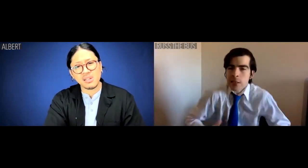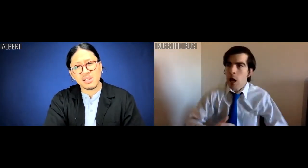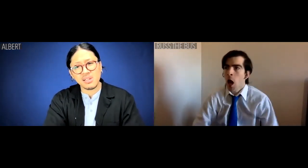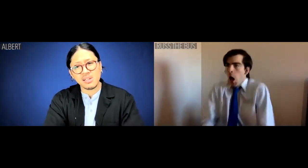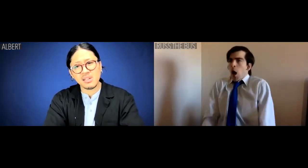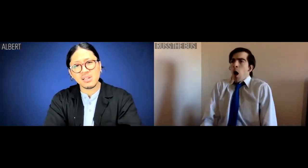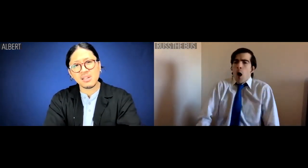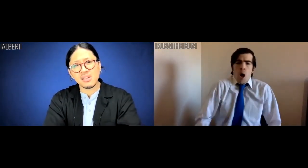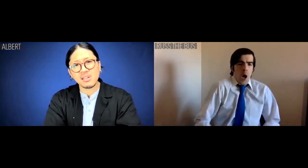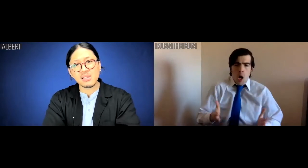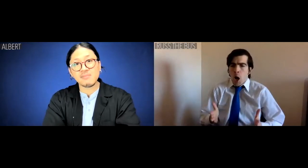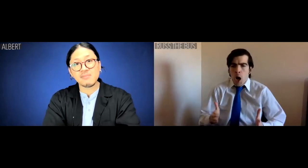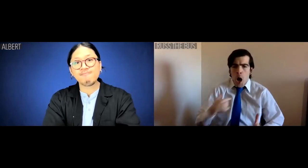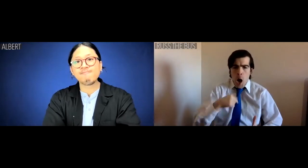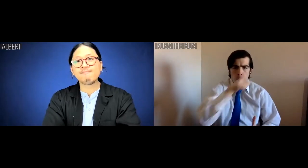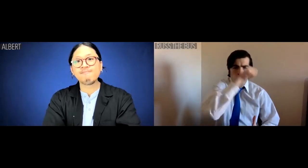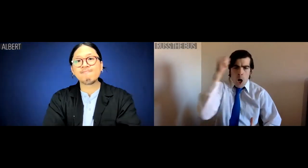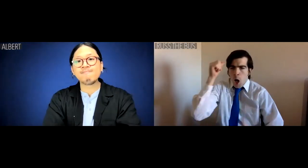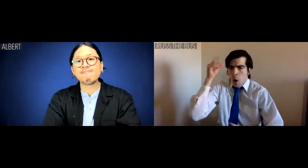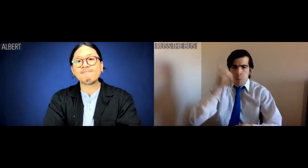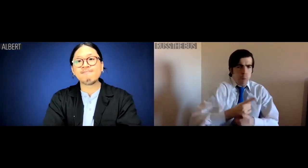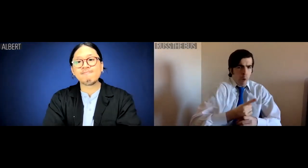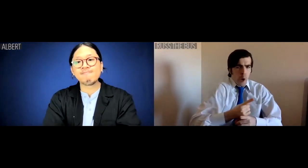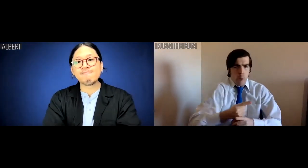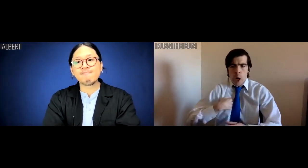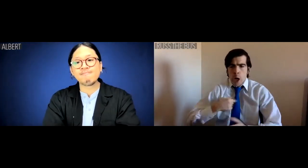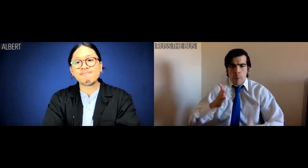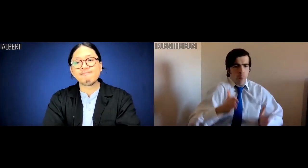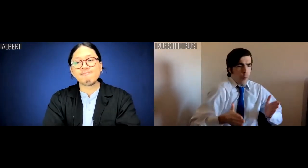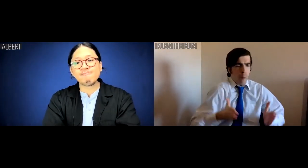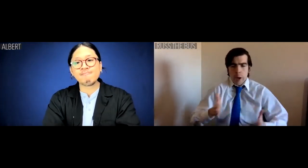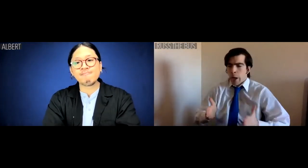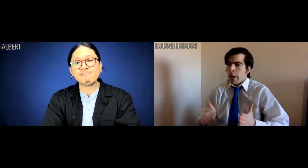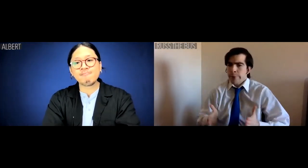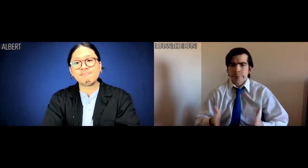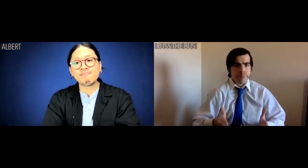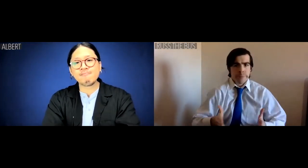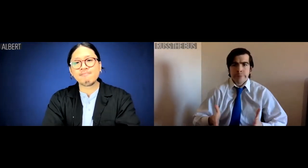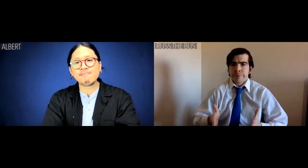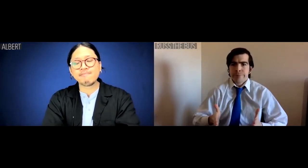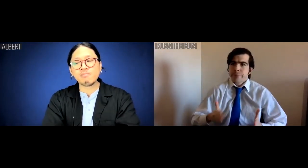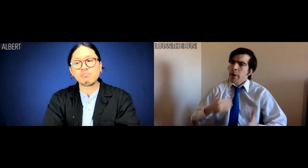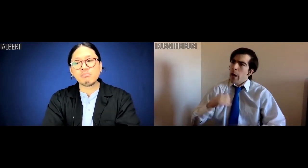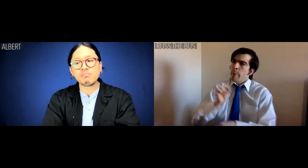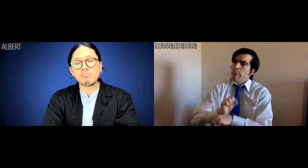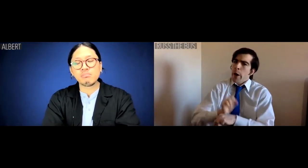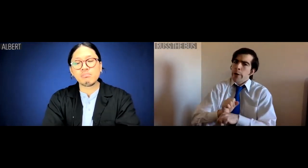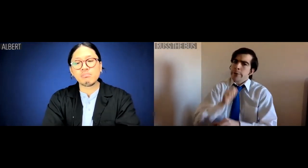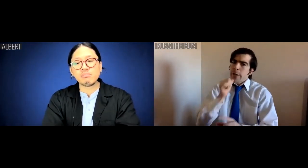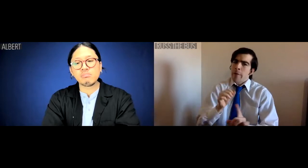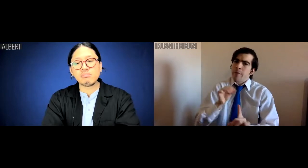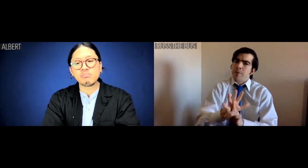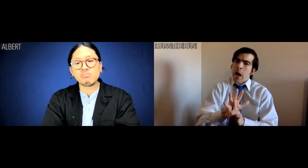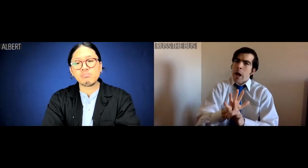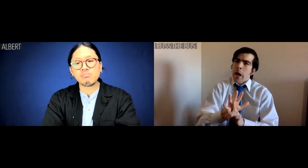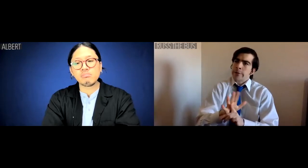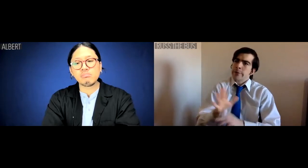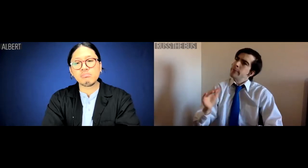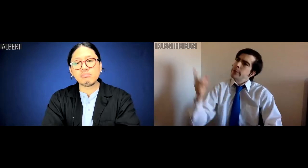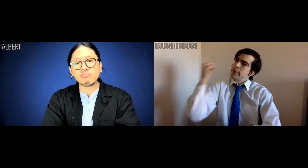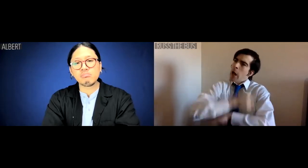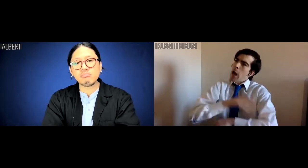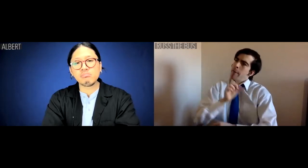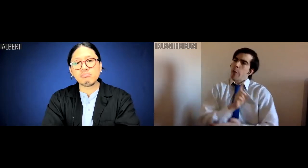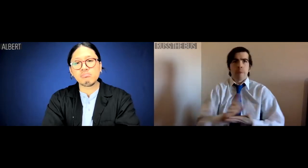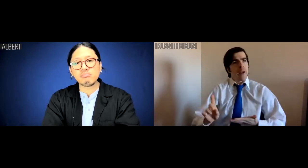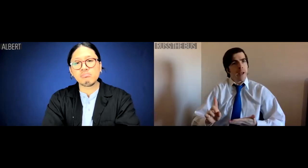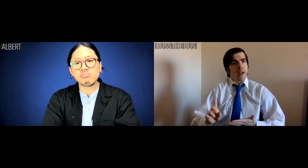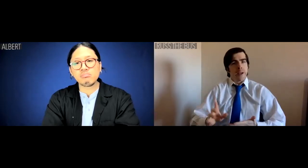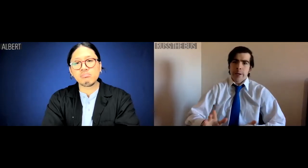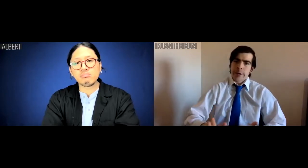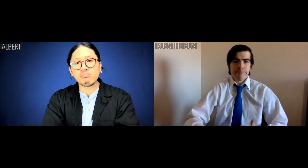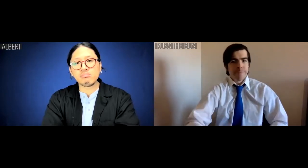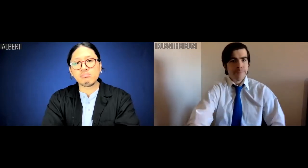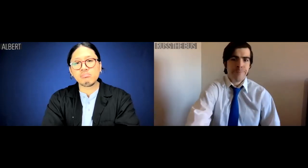"I am Albro. I am a robot. My output is unaffected regardless of day of the week."